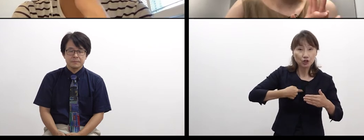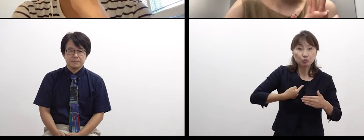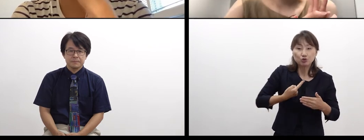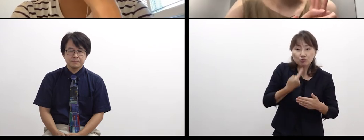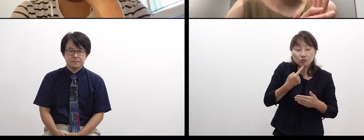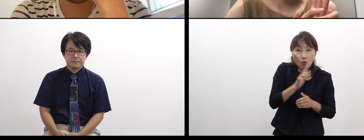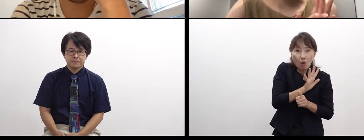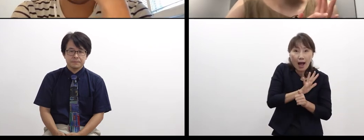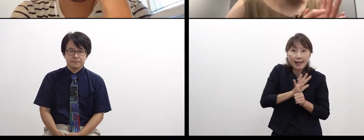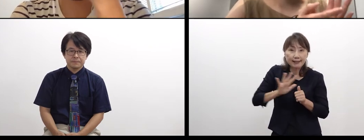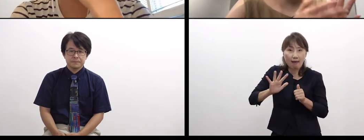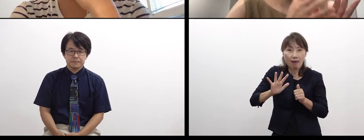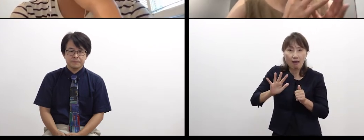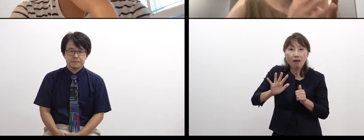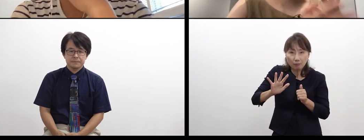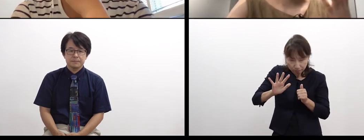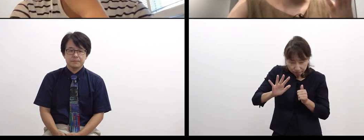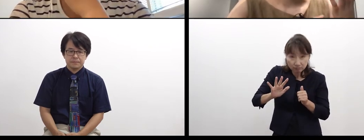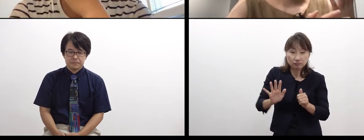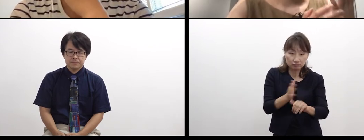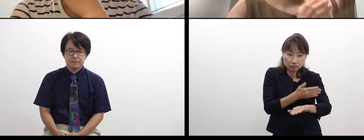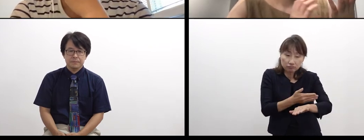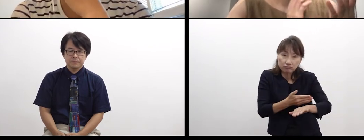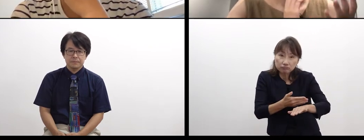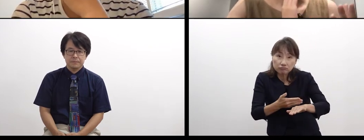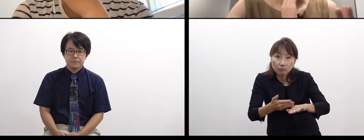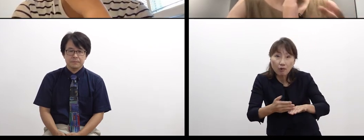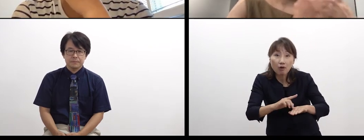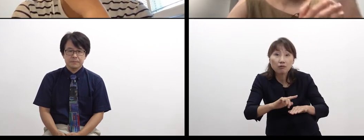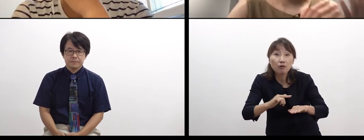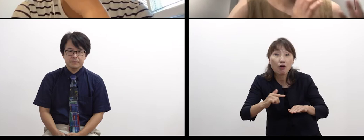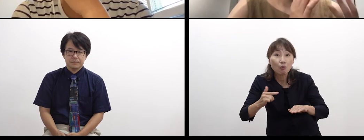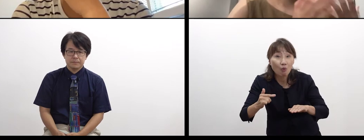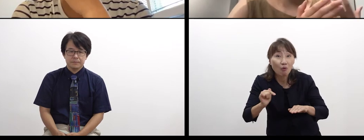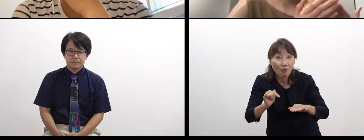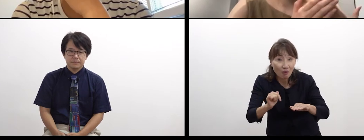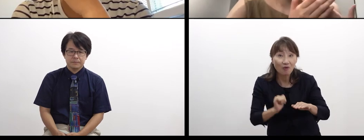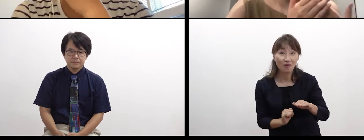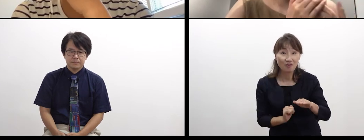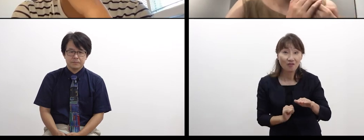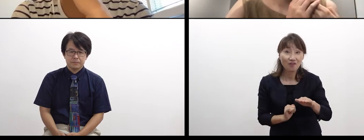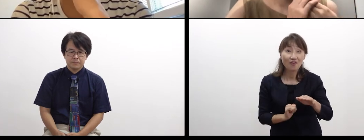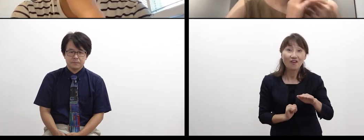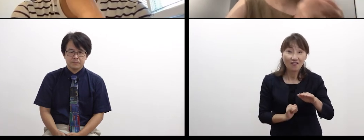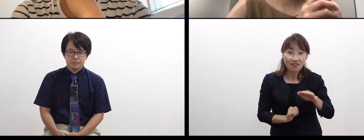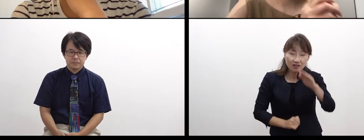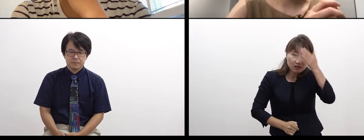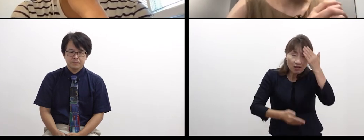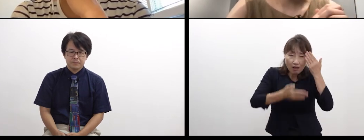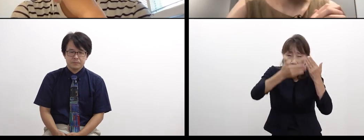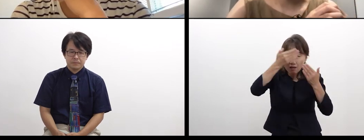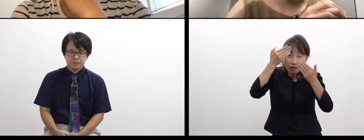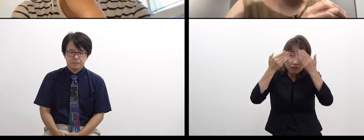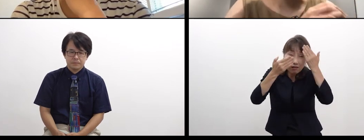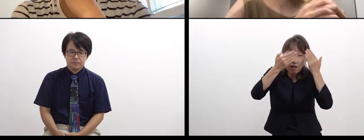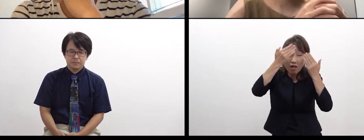and their background. They ask about it